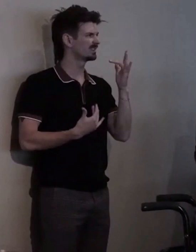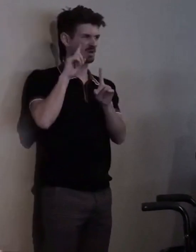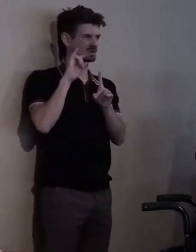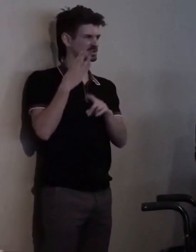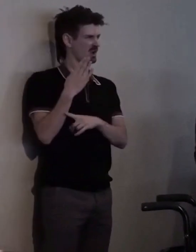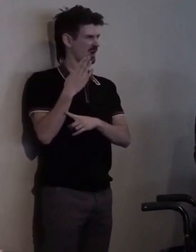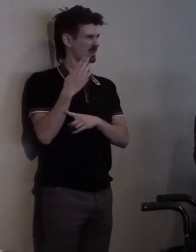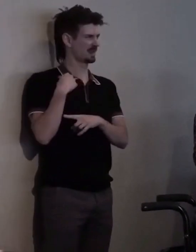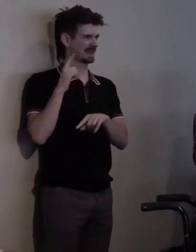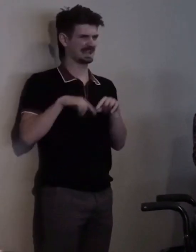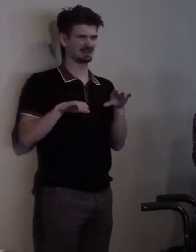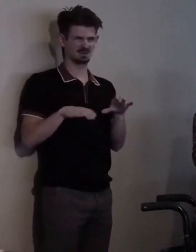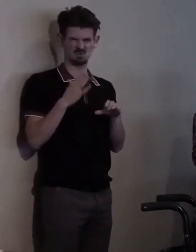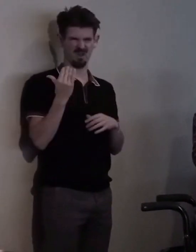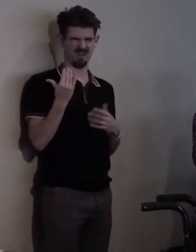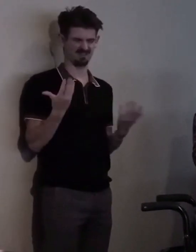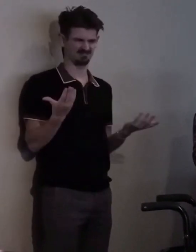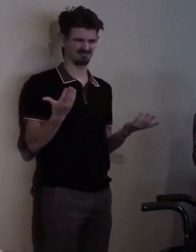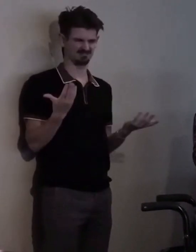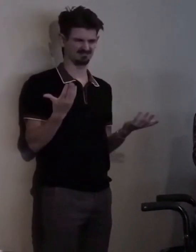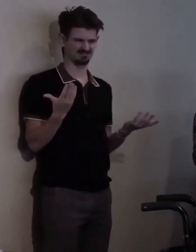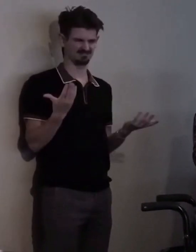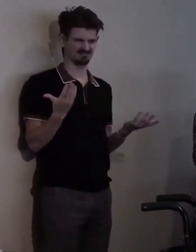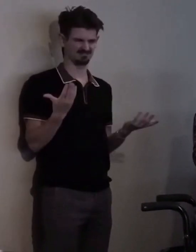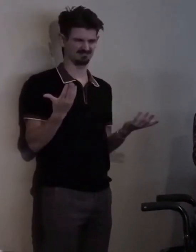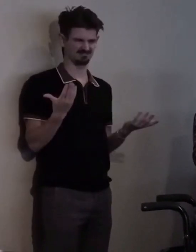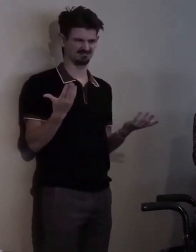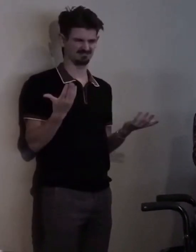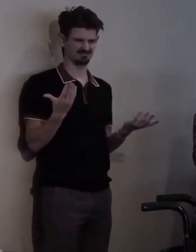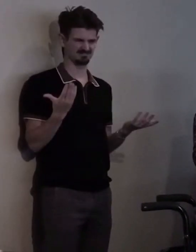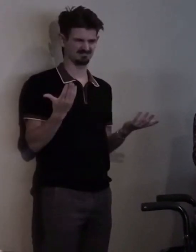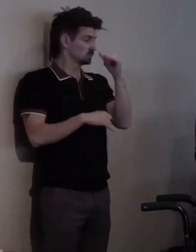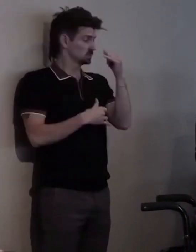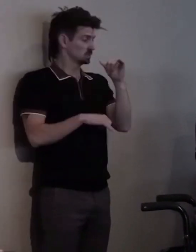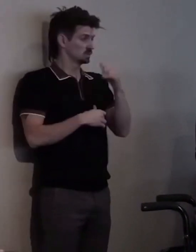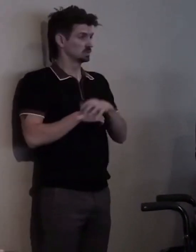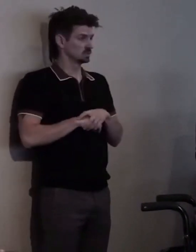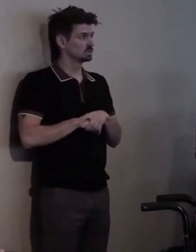You know? Things are just ridiculous that way.